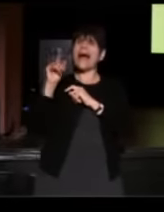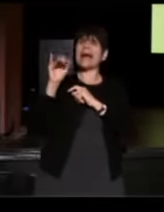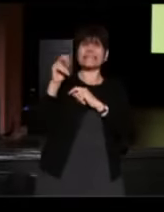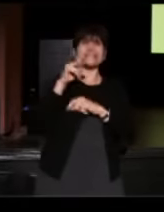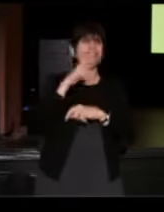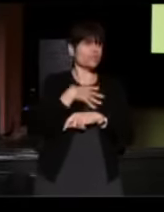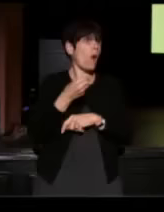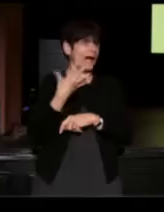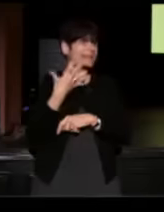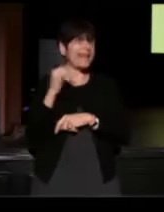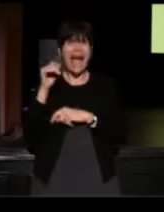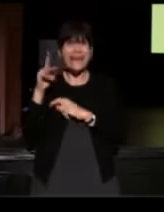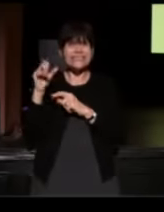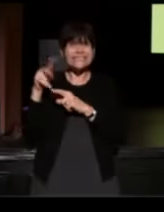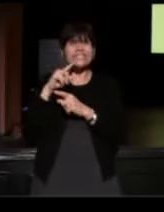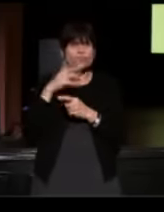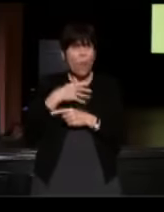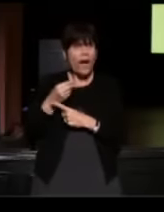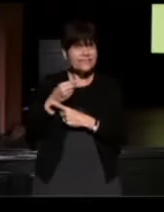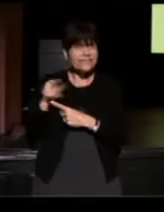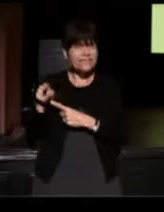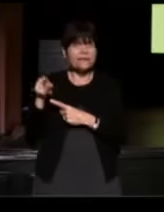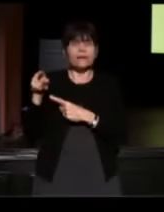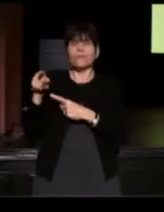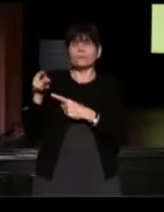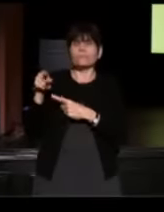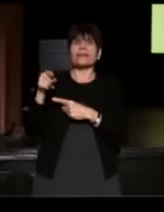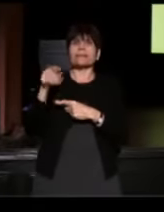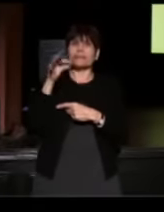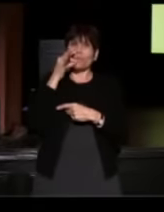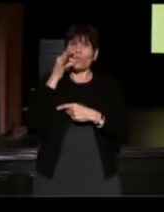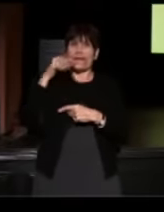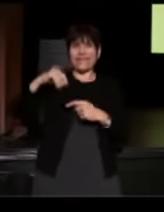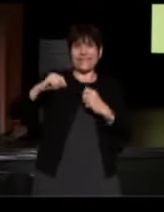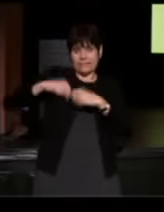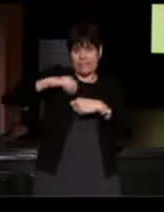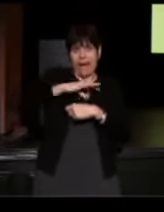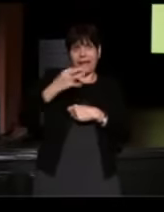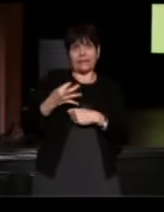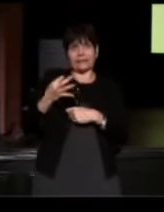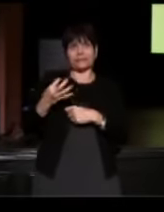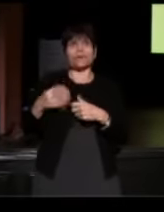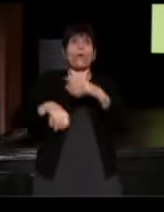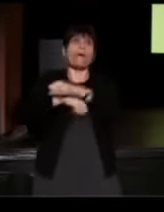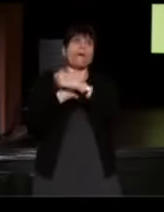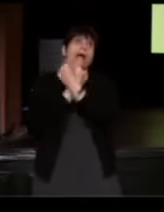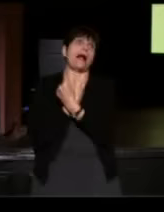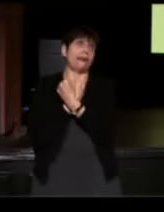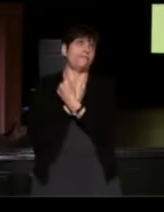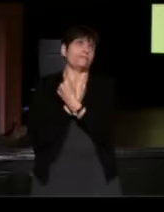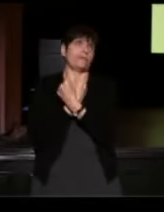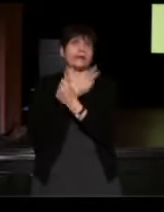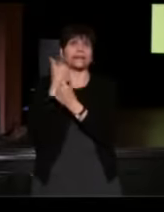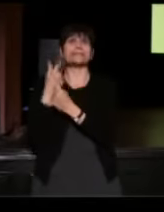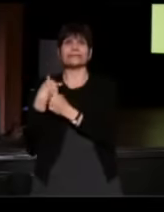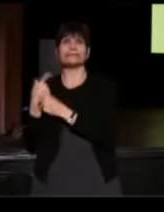(Alex) Yeah, Addison is white and he had some weed in his coat pocket so he gets placed in handcuffs. I figure everything's OK,